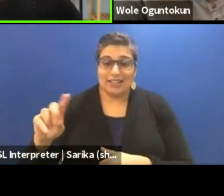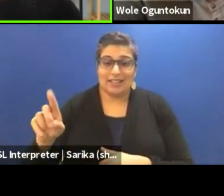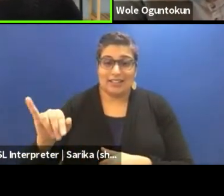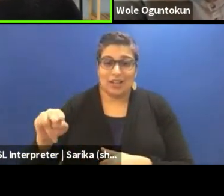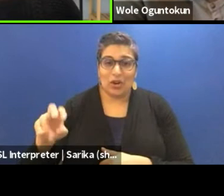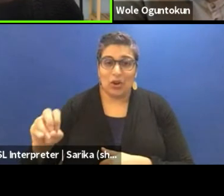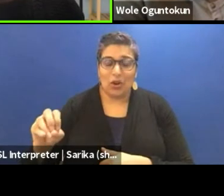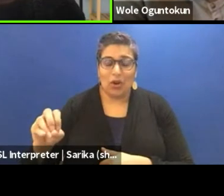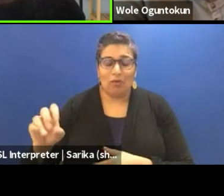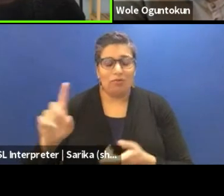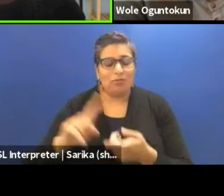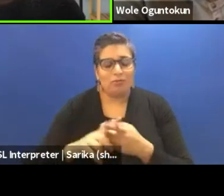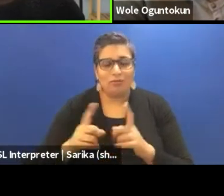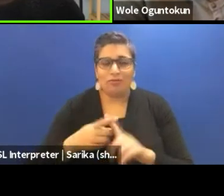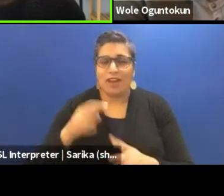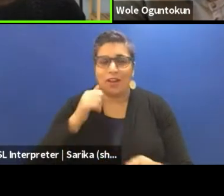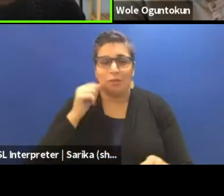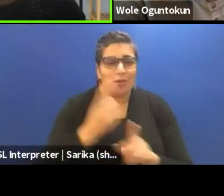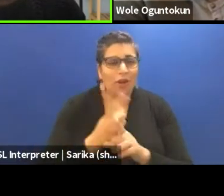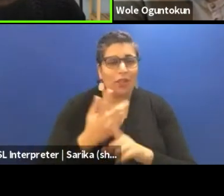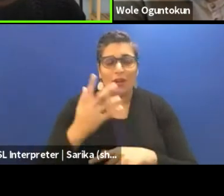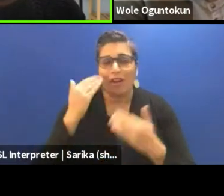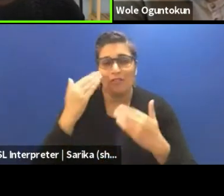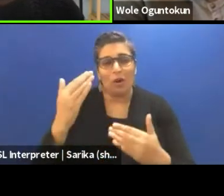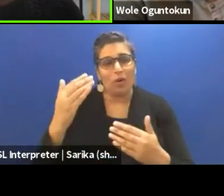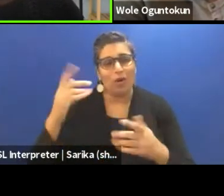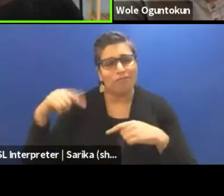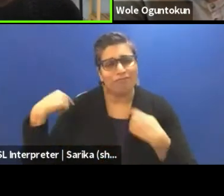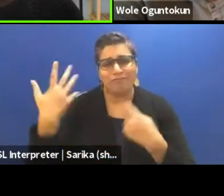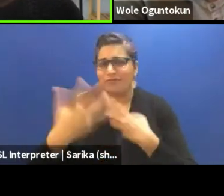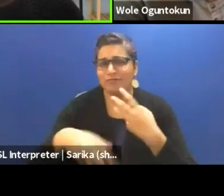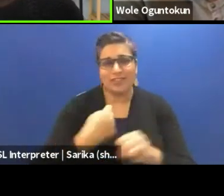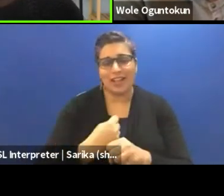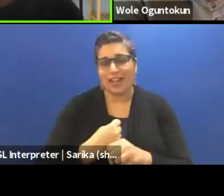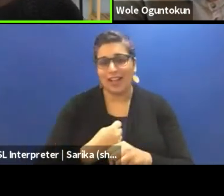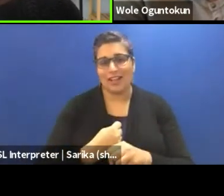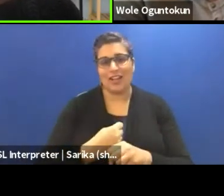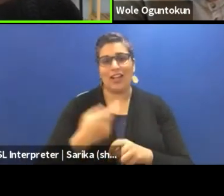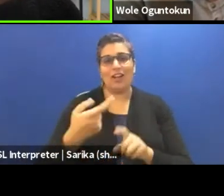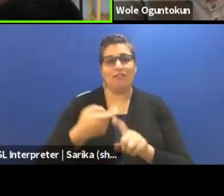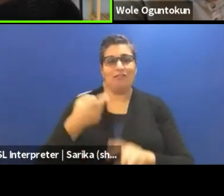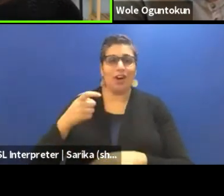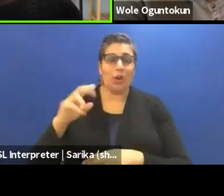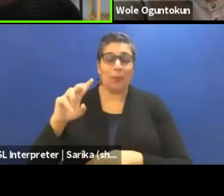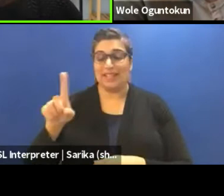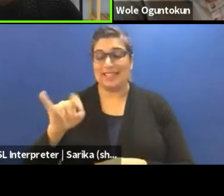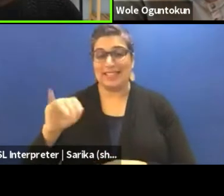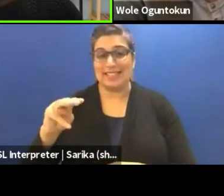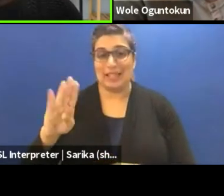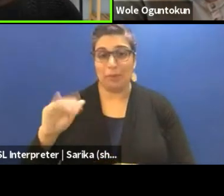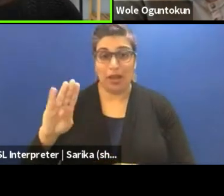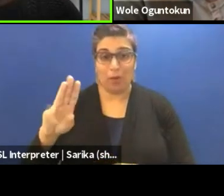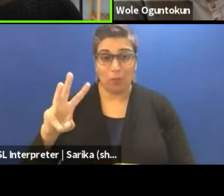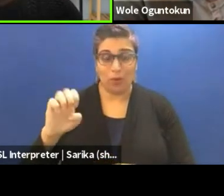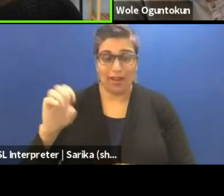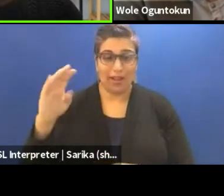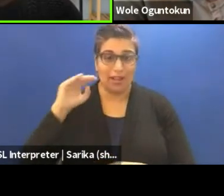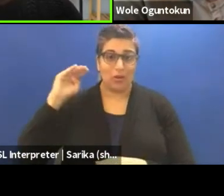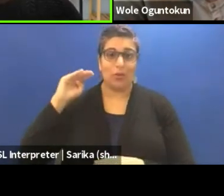I've known him for over five years now. He's from Zimbabwe, he's a theater director, a playwright and actor,